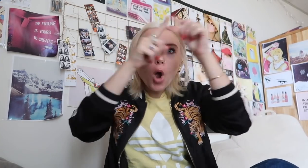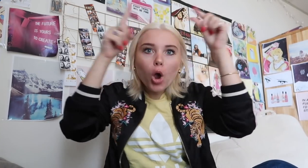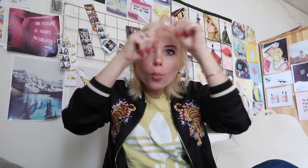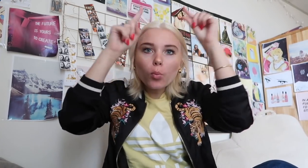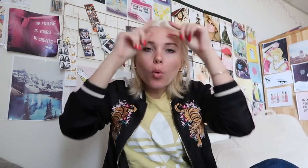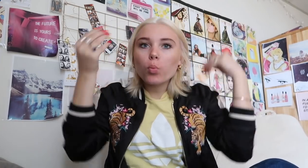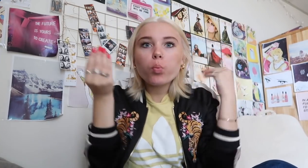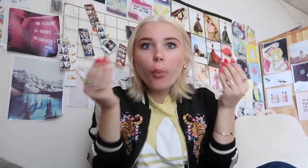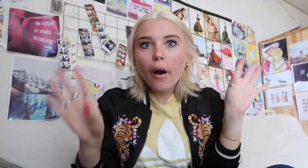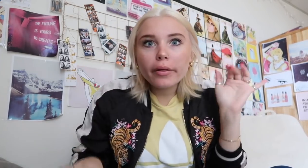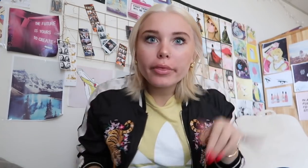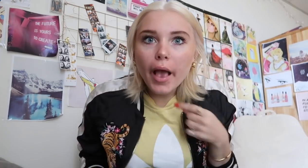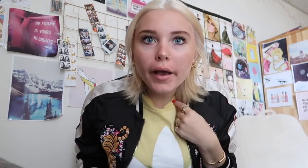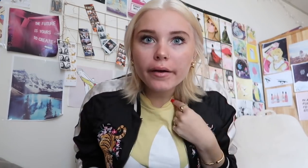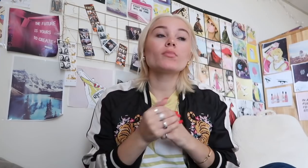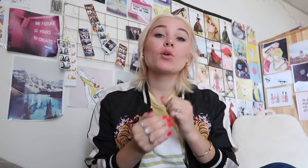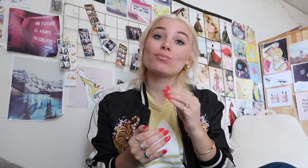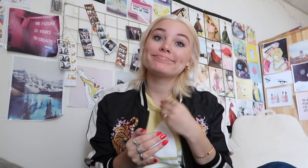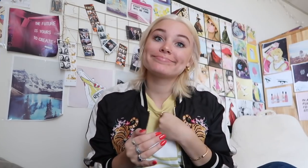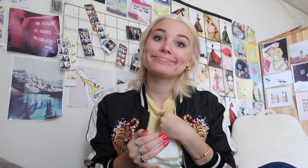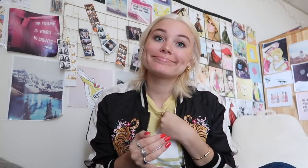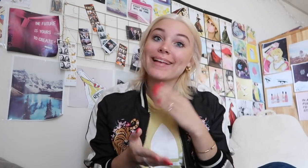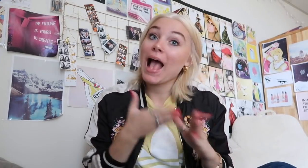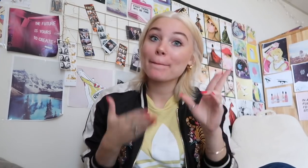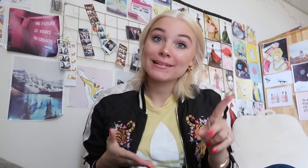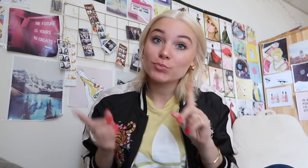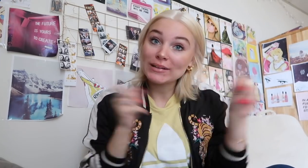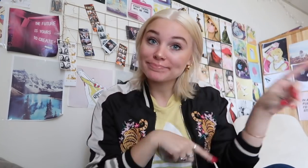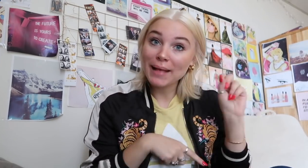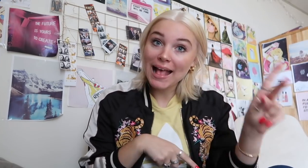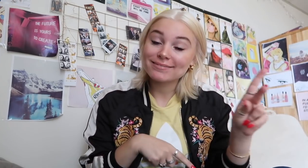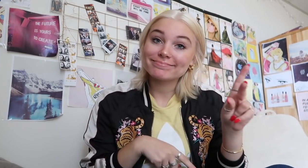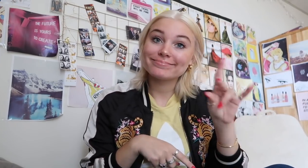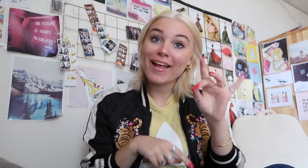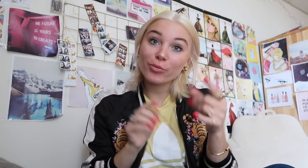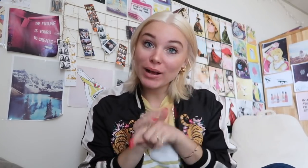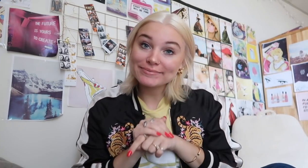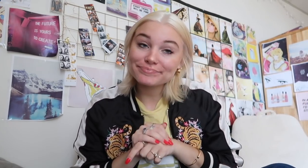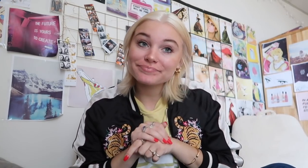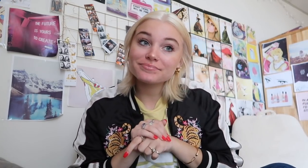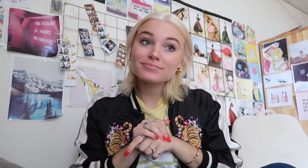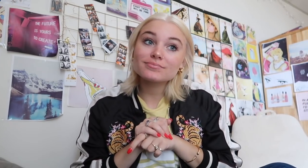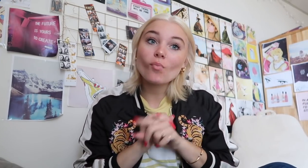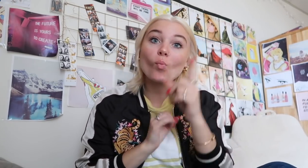I don't want to put too many words inside my brain and I don't want that so so I made a decision that I am going to deaf school again in my 8th grade